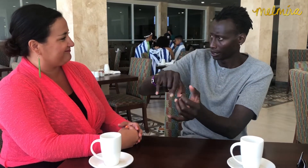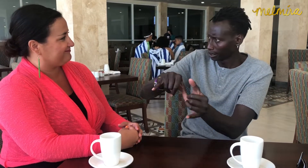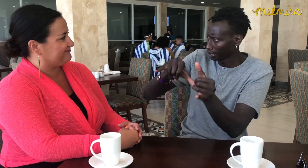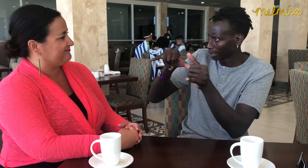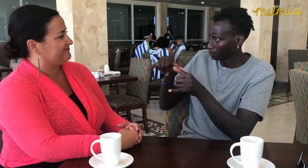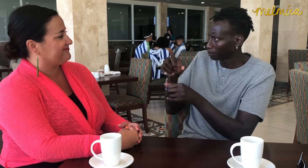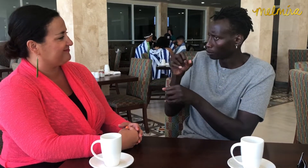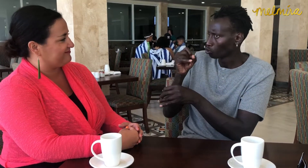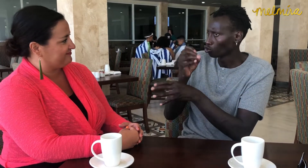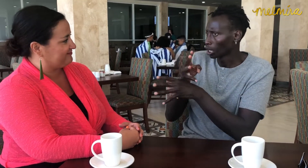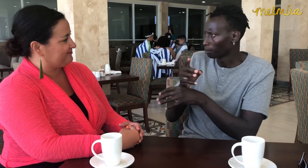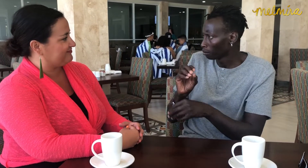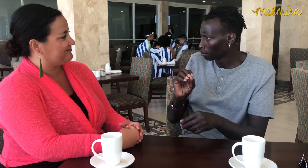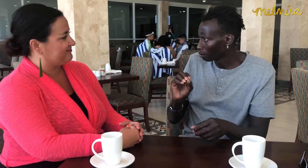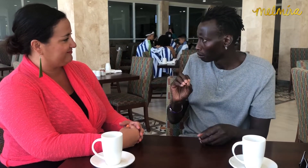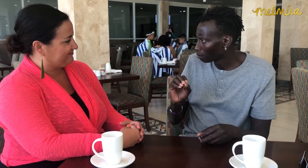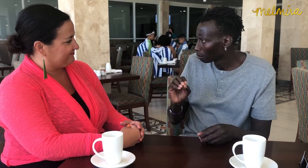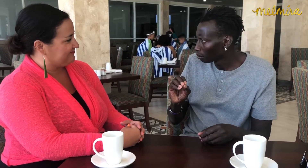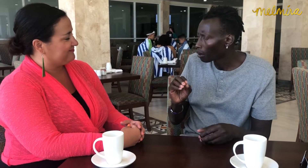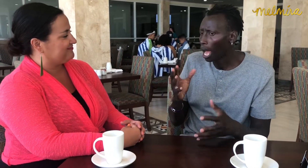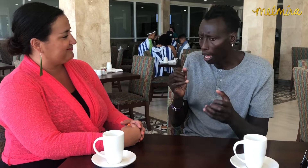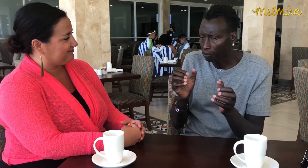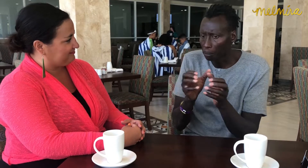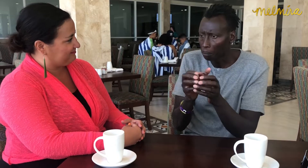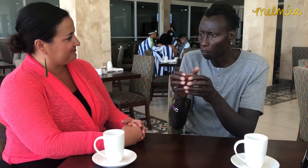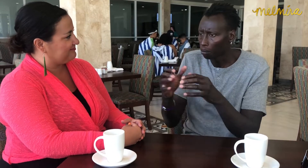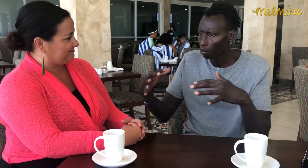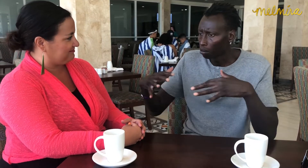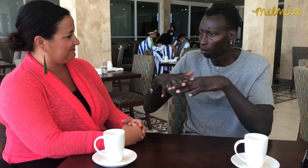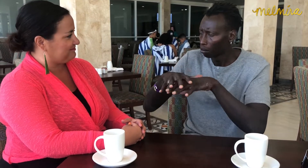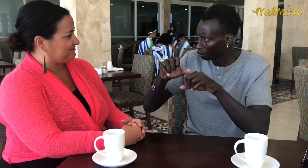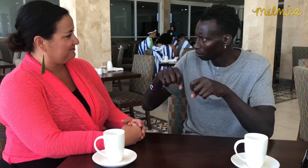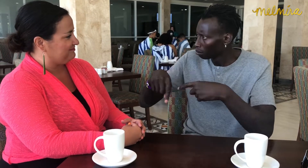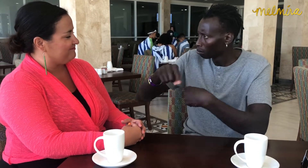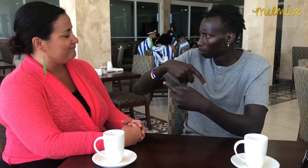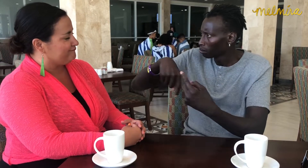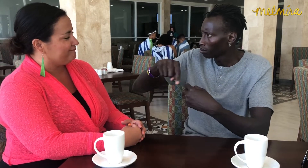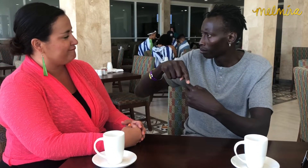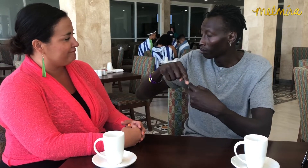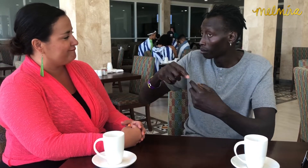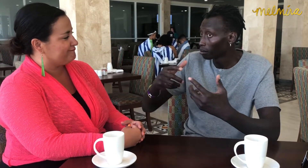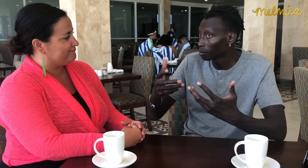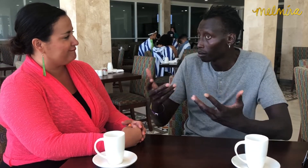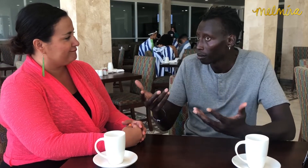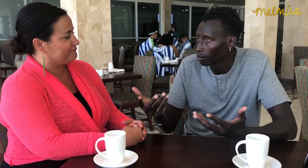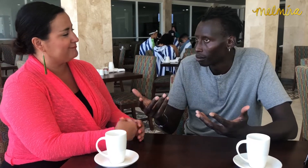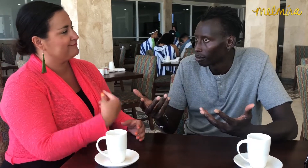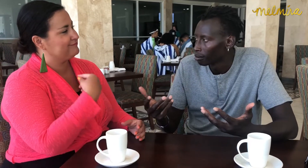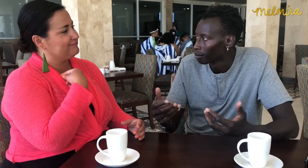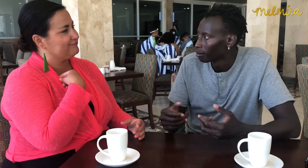It isn't like Germany where nothing like that happens. I want us all to be able to coexist. We'll see.